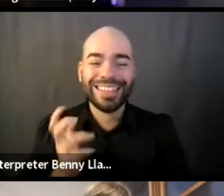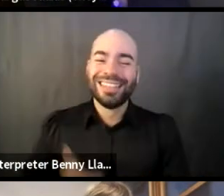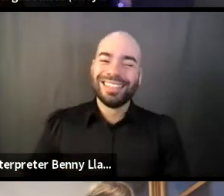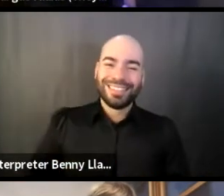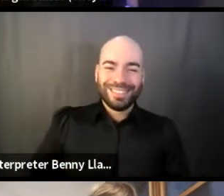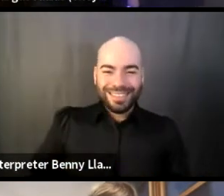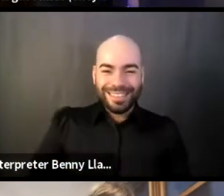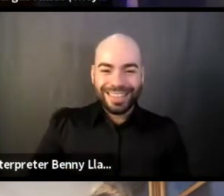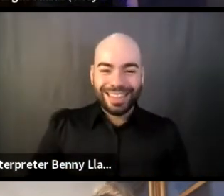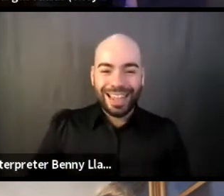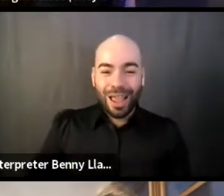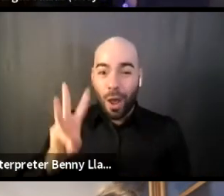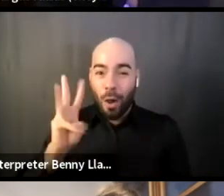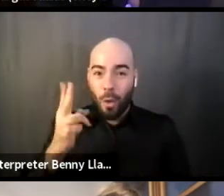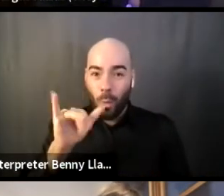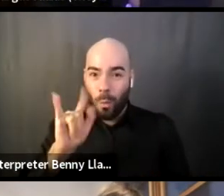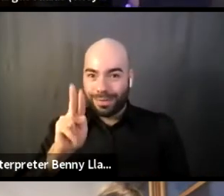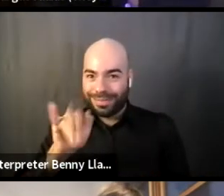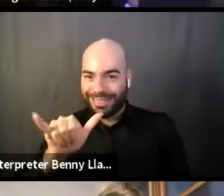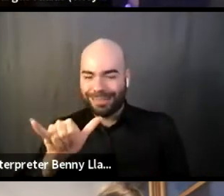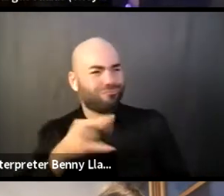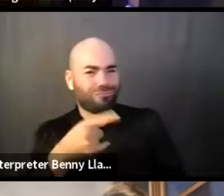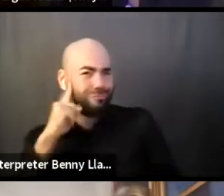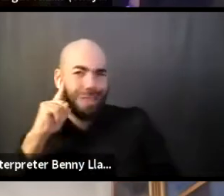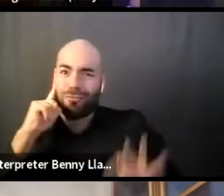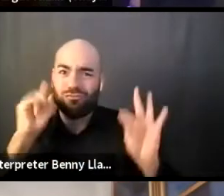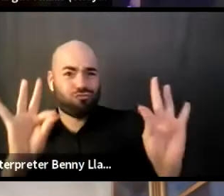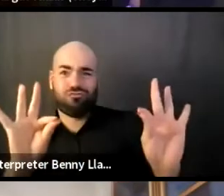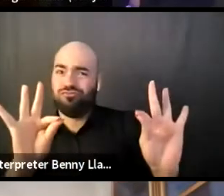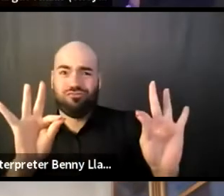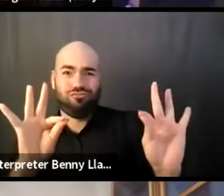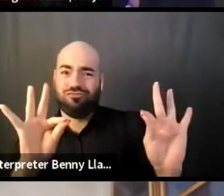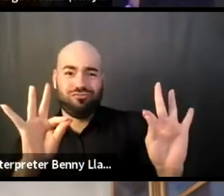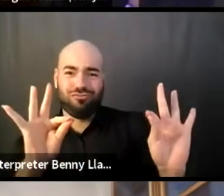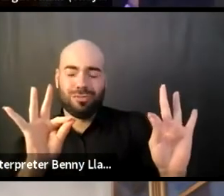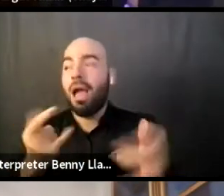You sound great to me, so. Oh, good. I haven't experienced it yet.